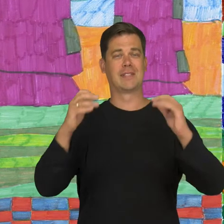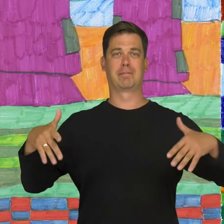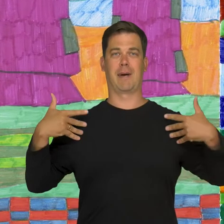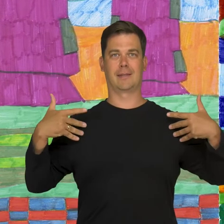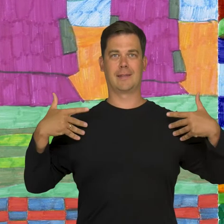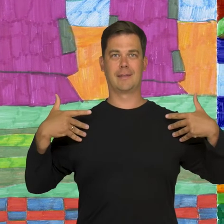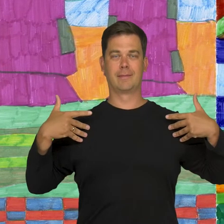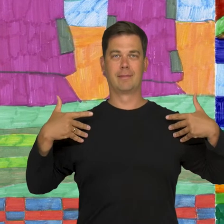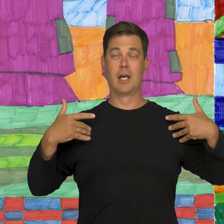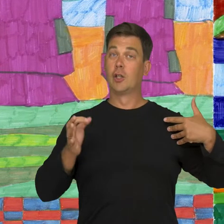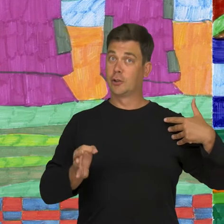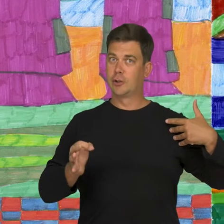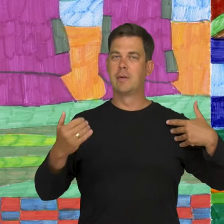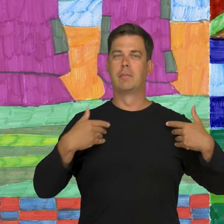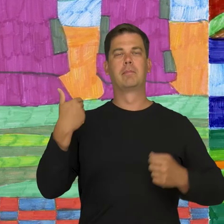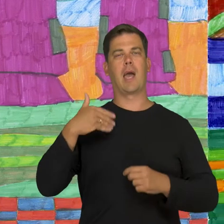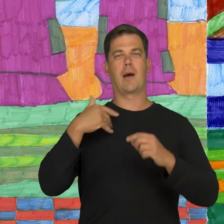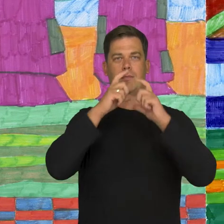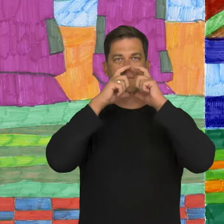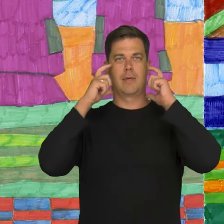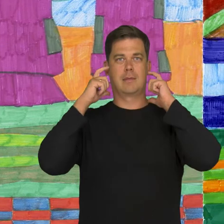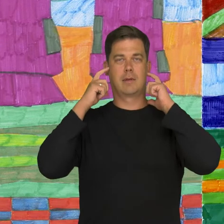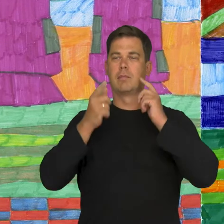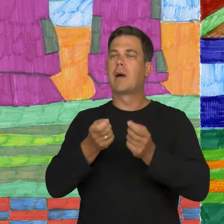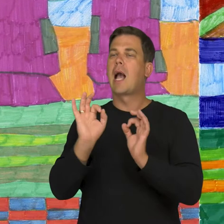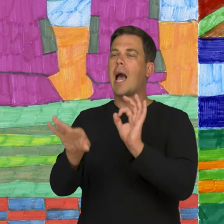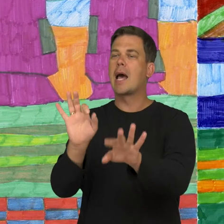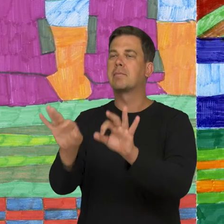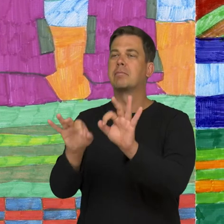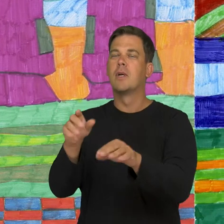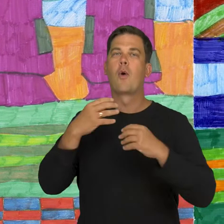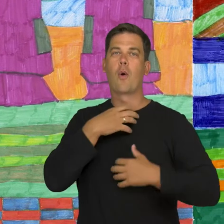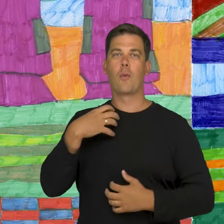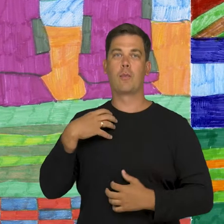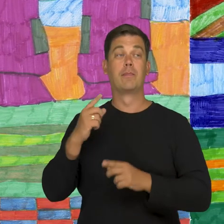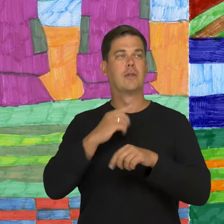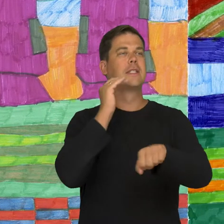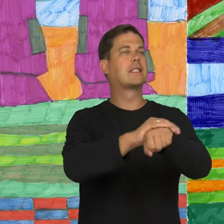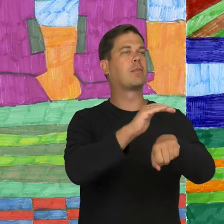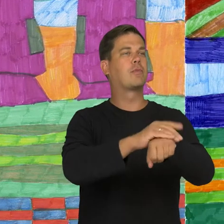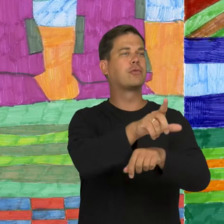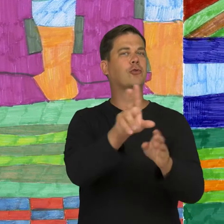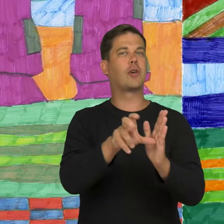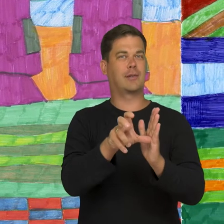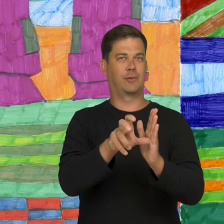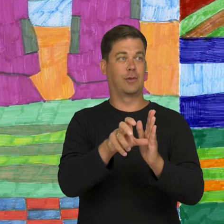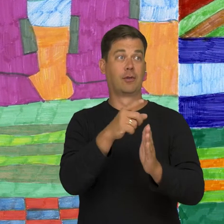Today, we went outside wearing white masks. We were feeding the pigeons outside and ordered cakes for Easter in the bakery.